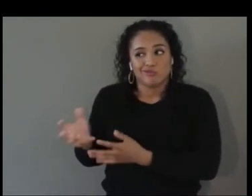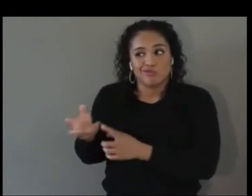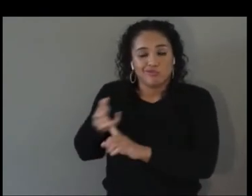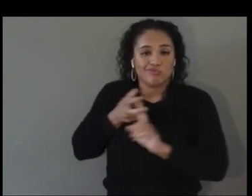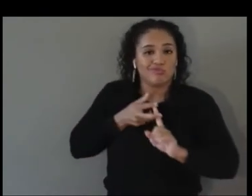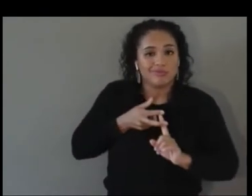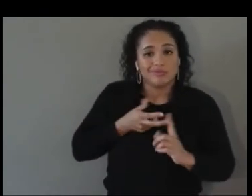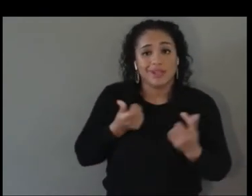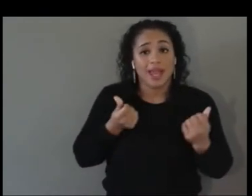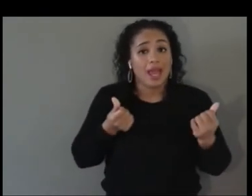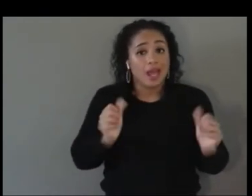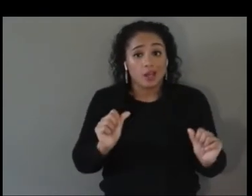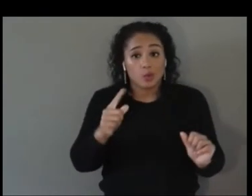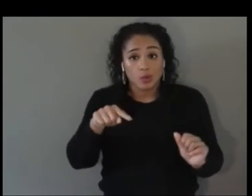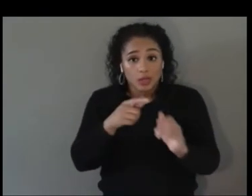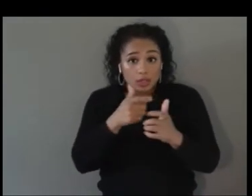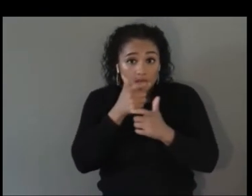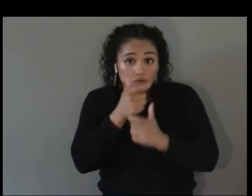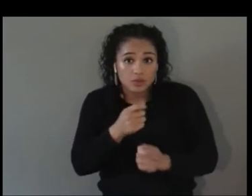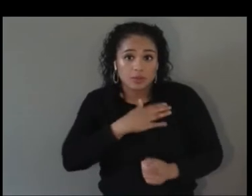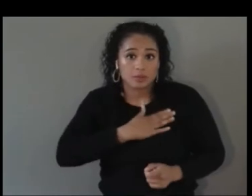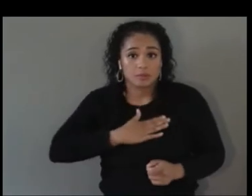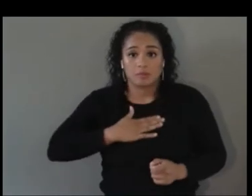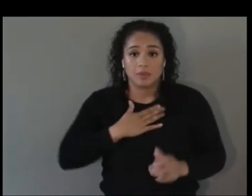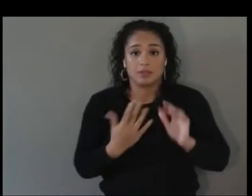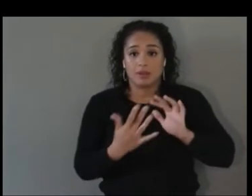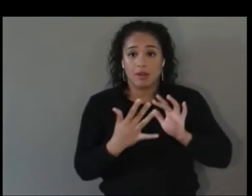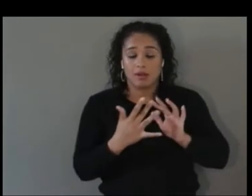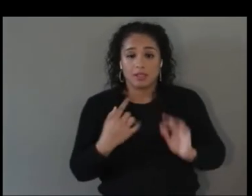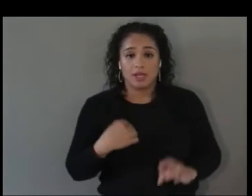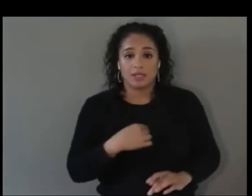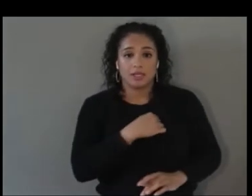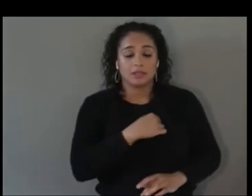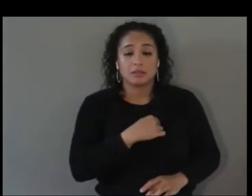at the Partnership on Inclusive Apprenticeship even if it's not specific to disability and other